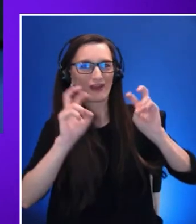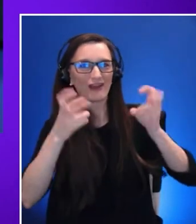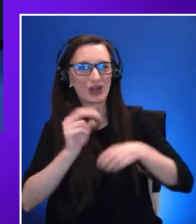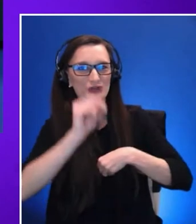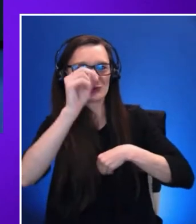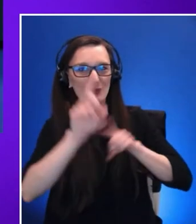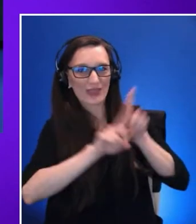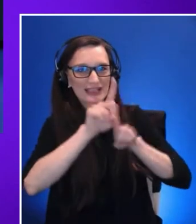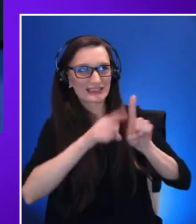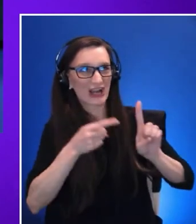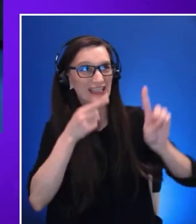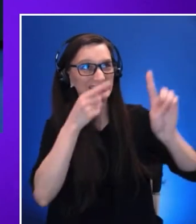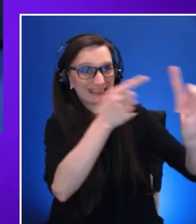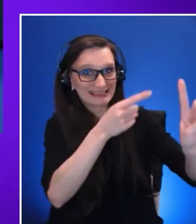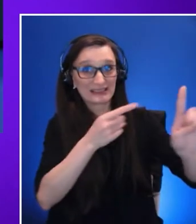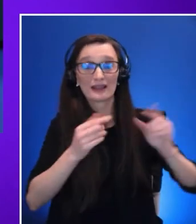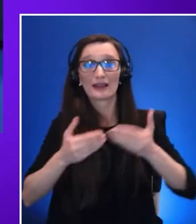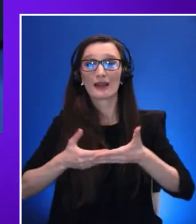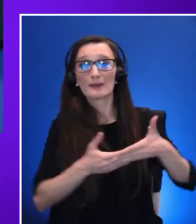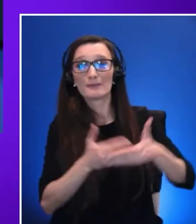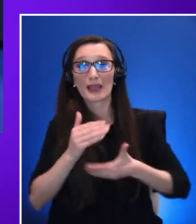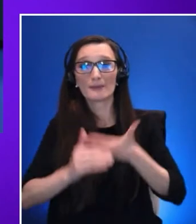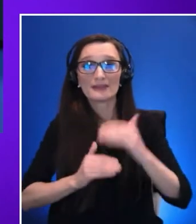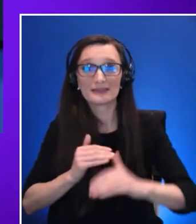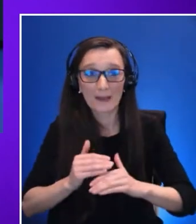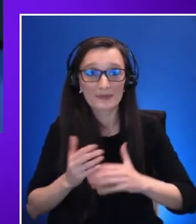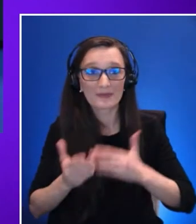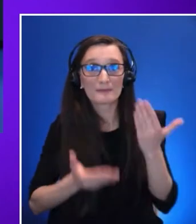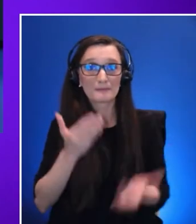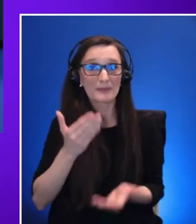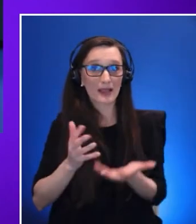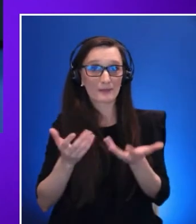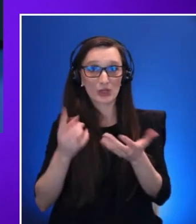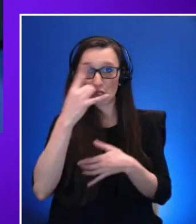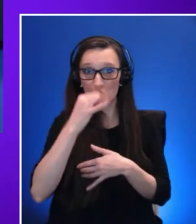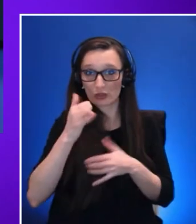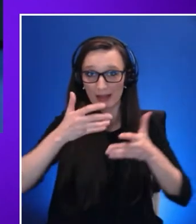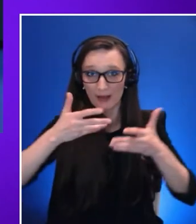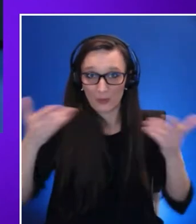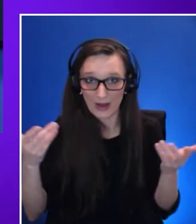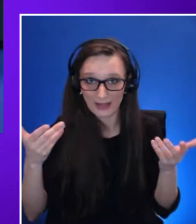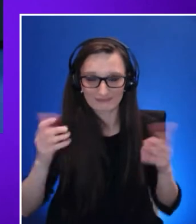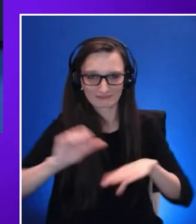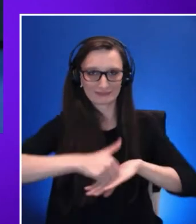of defining a set of guidelines that need to be used by Accenture or our vendors